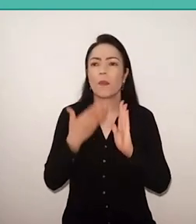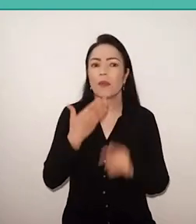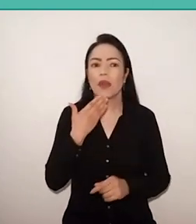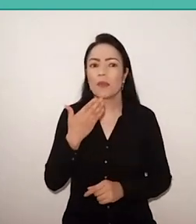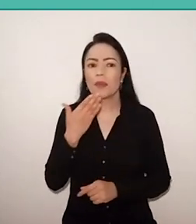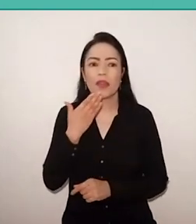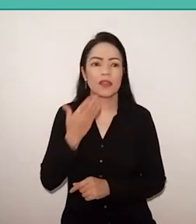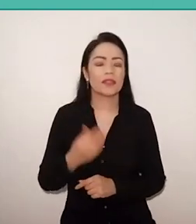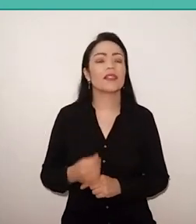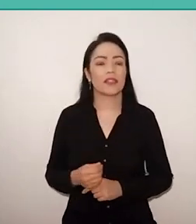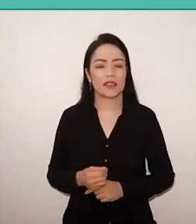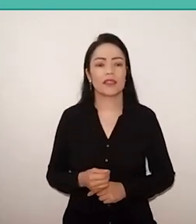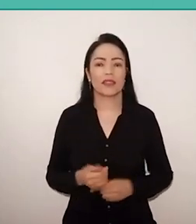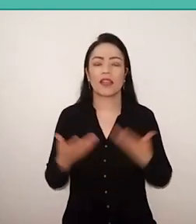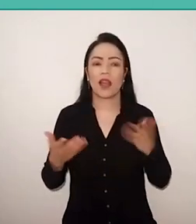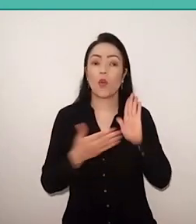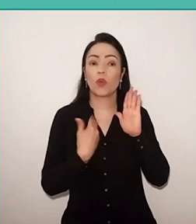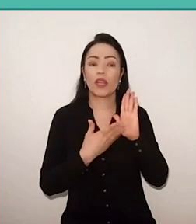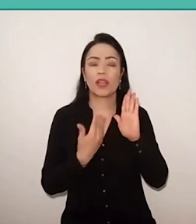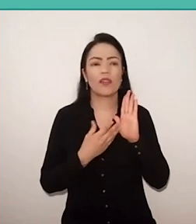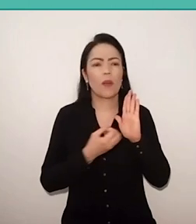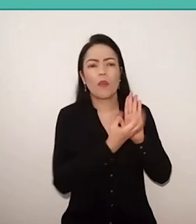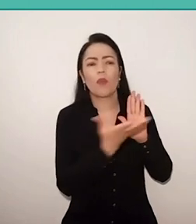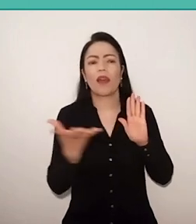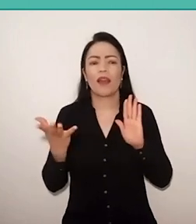and this work of his, the most translated